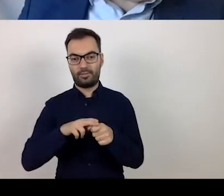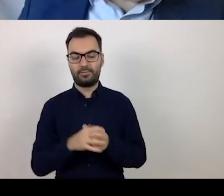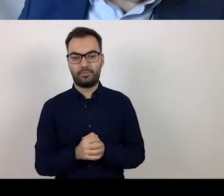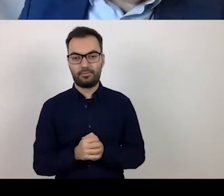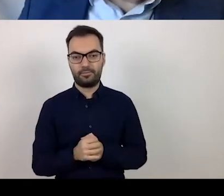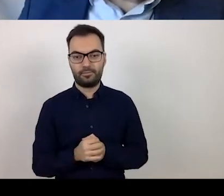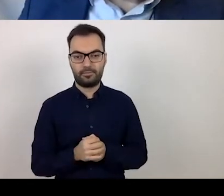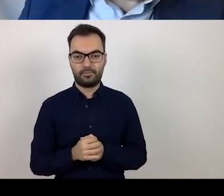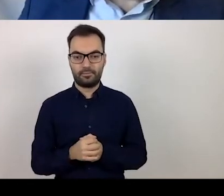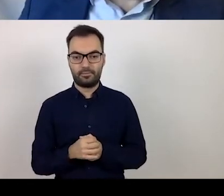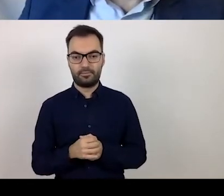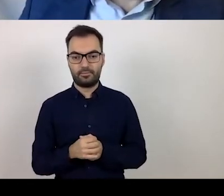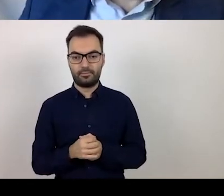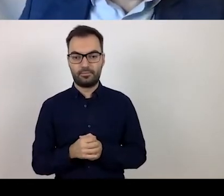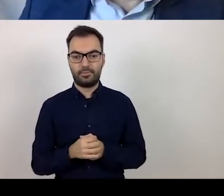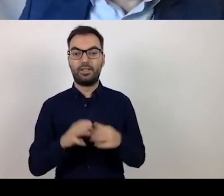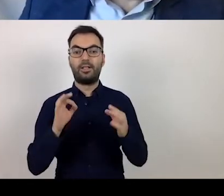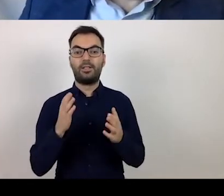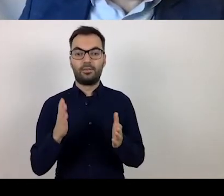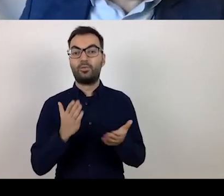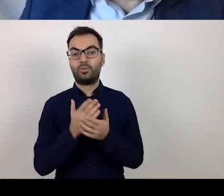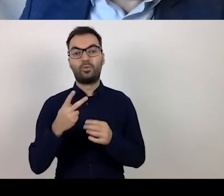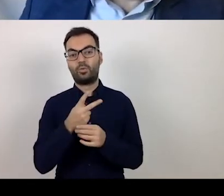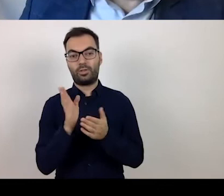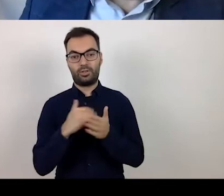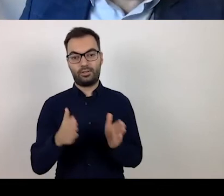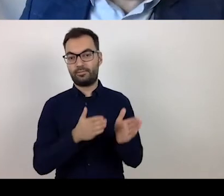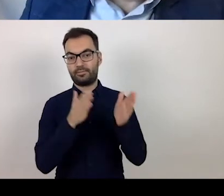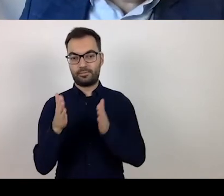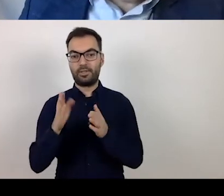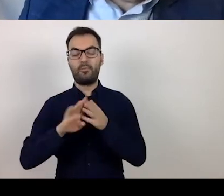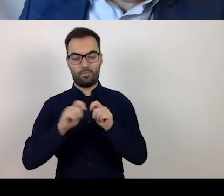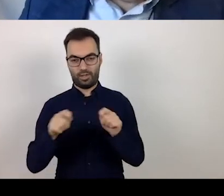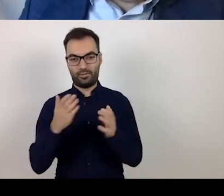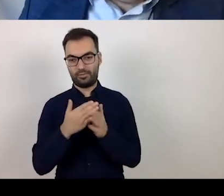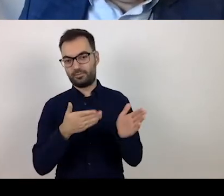Once I move on to the second part, after the break.